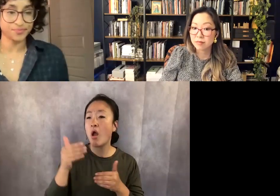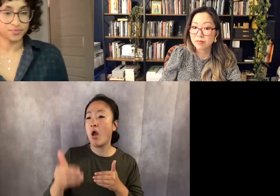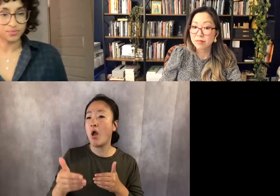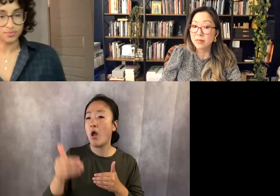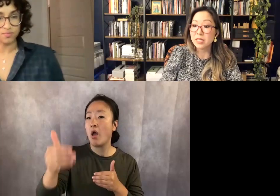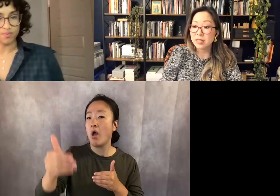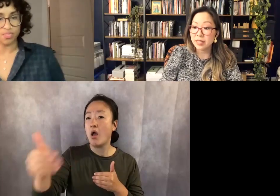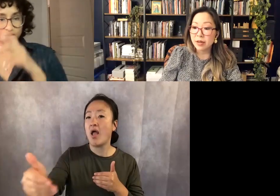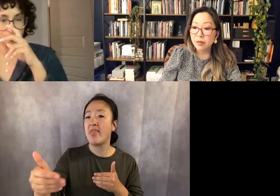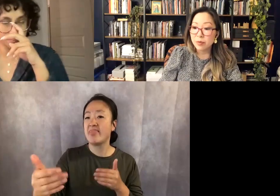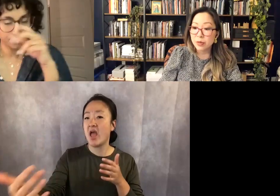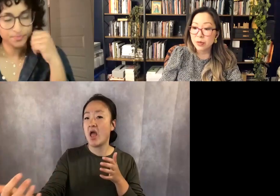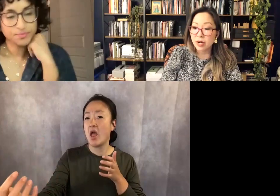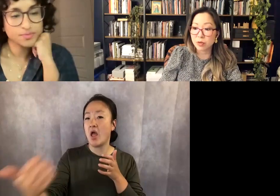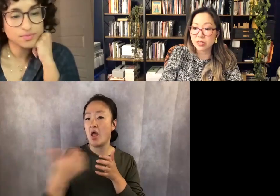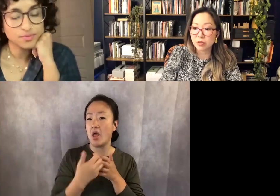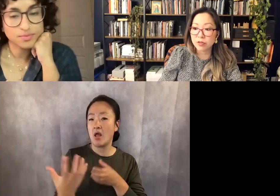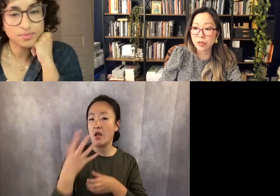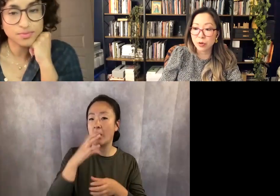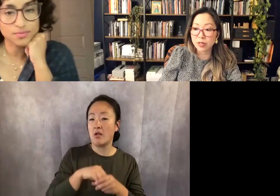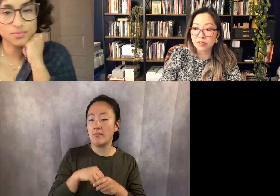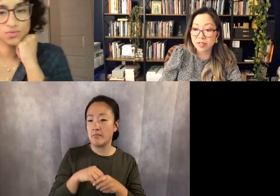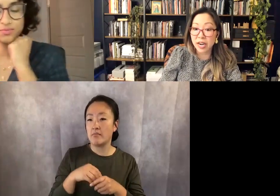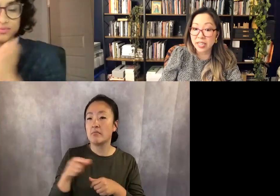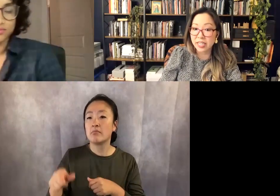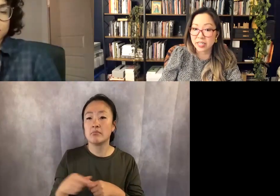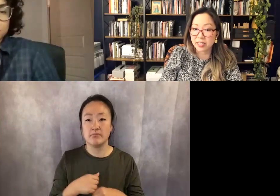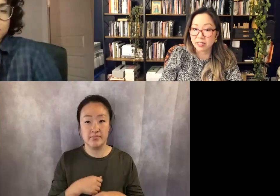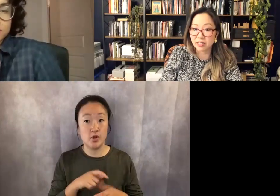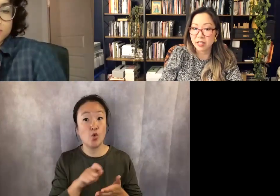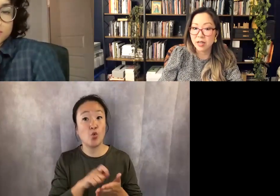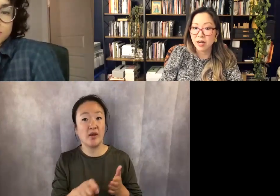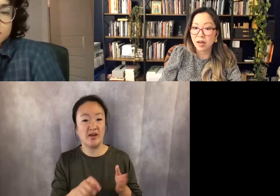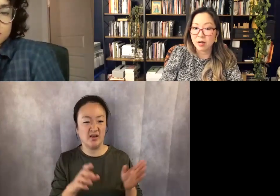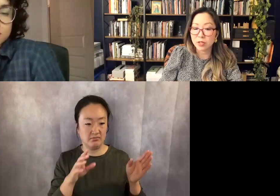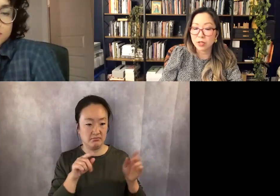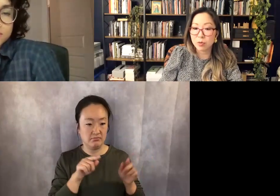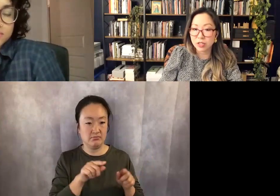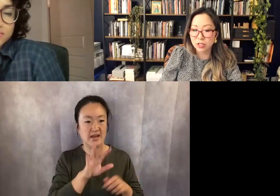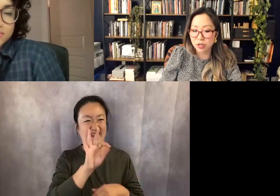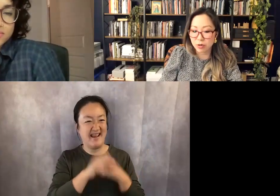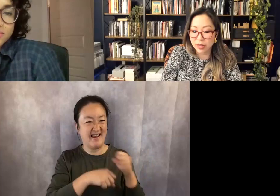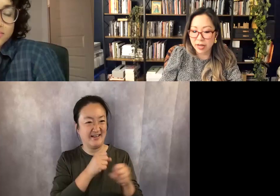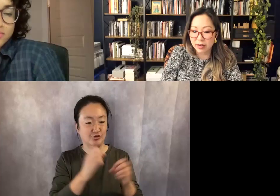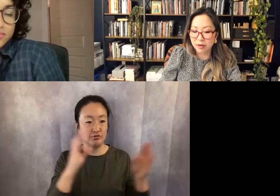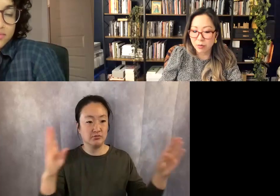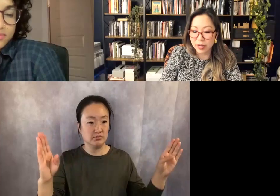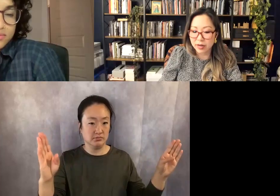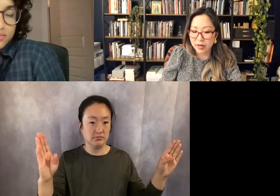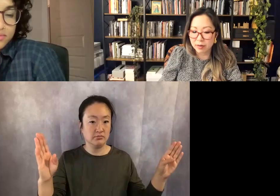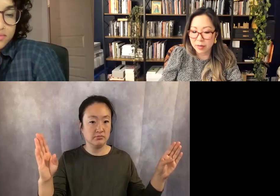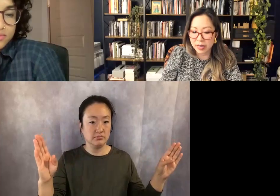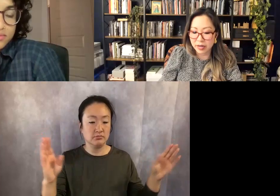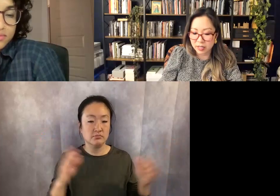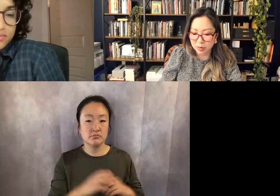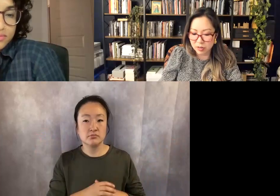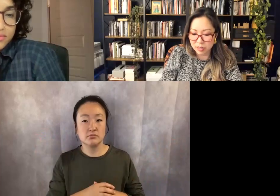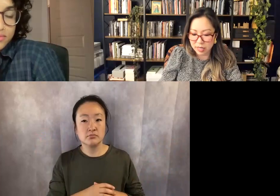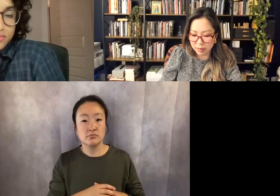They were written over the course of 9 years, so much so, that when my husband looked at